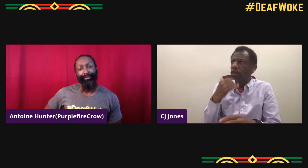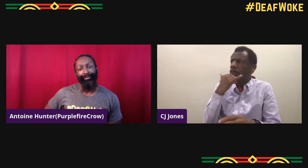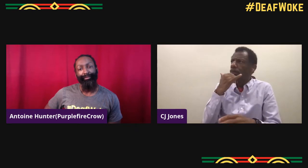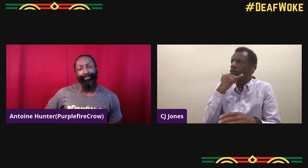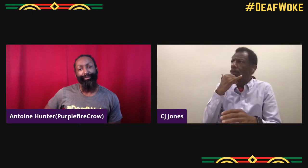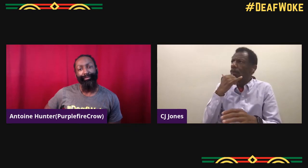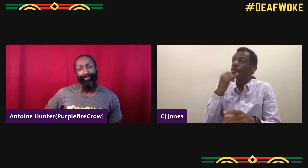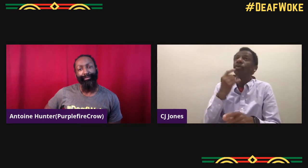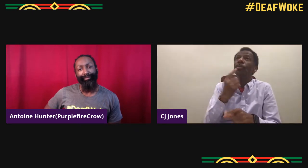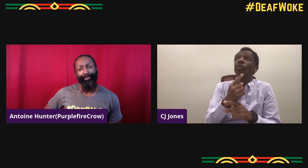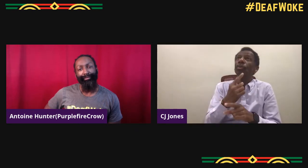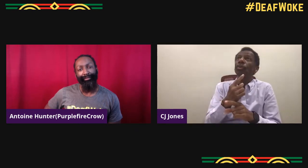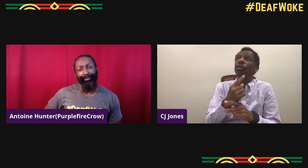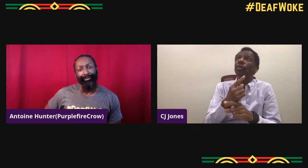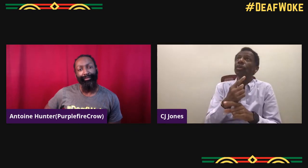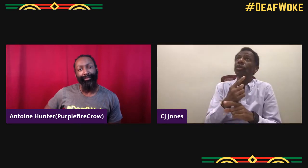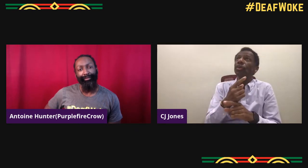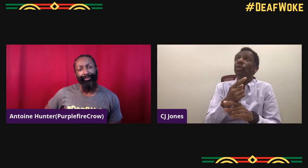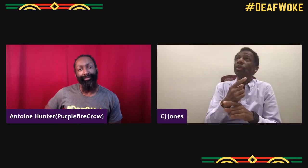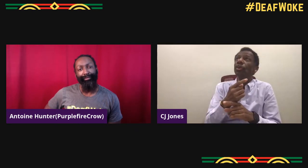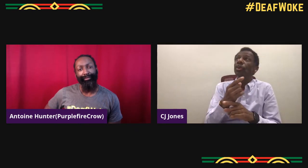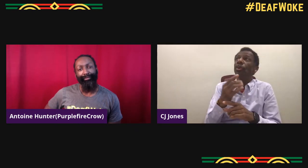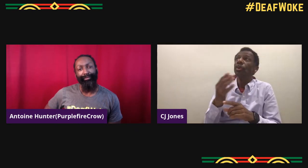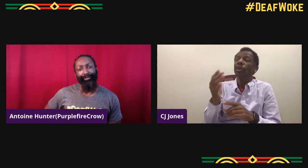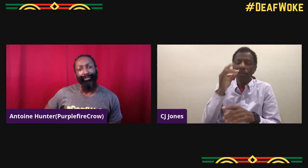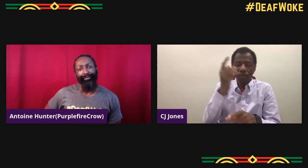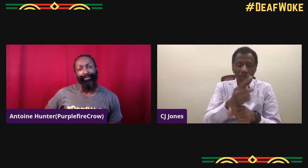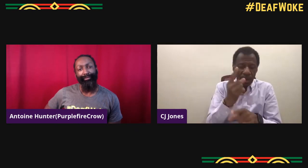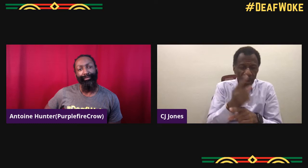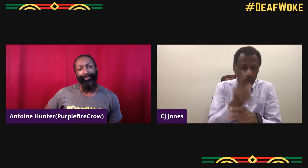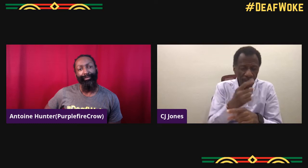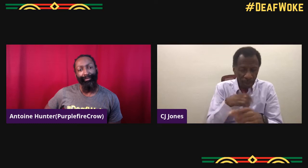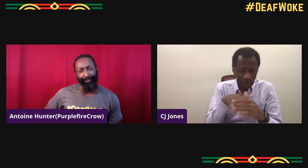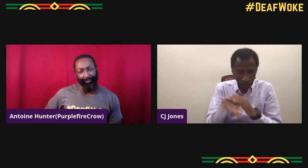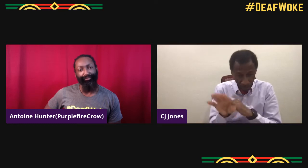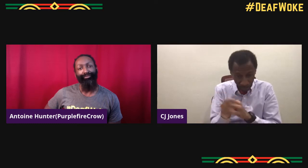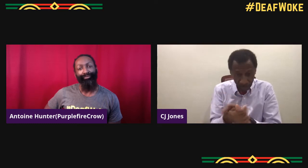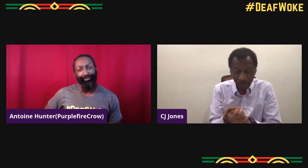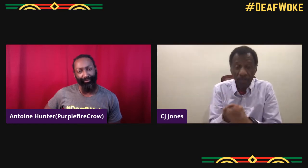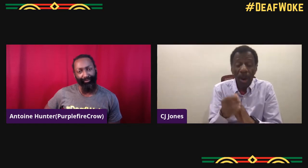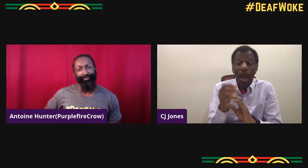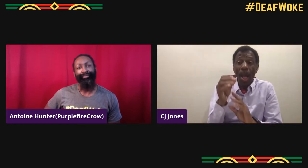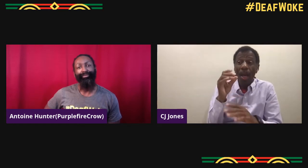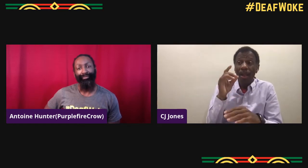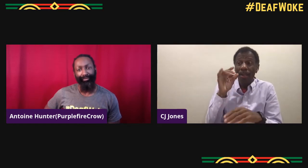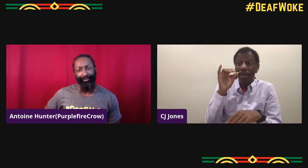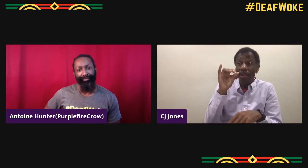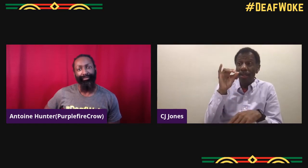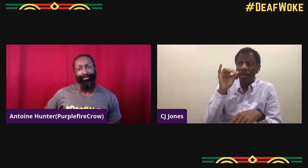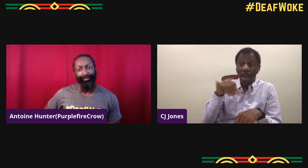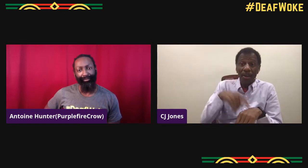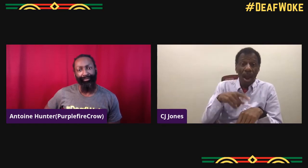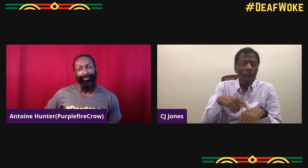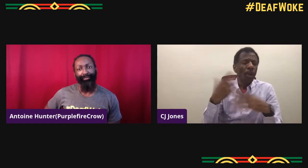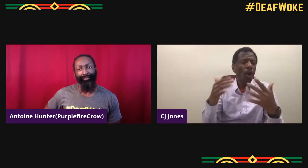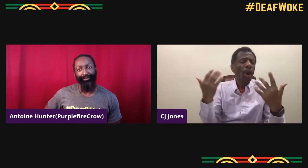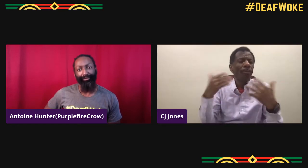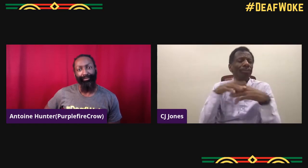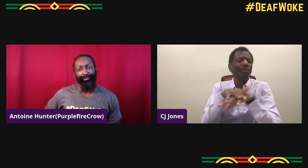And then maybe 1975, no, no, no, no, no no. Wait, wait, wait. Right, right, right, right, right.